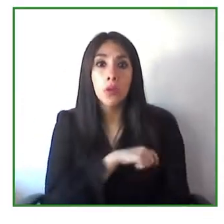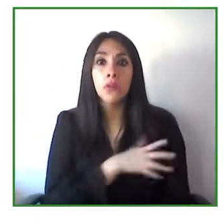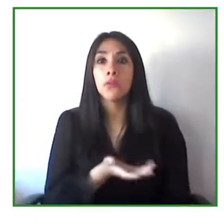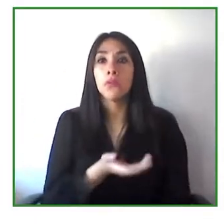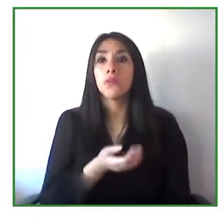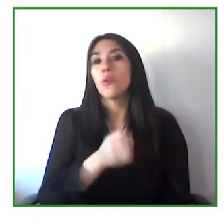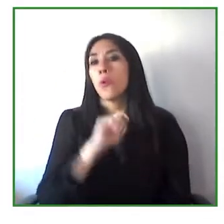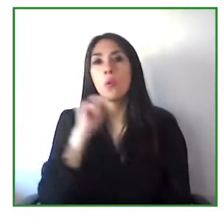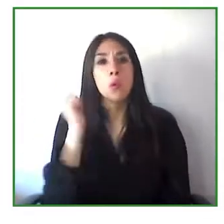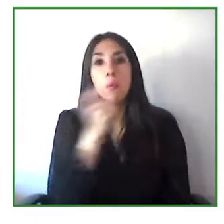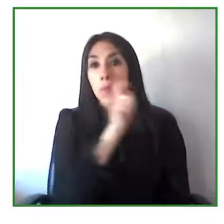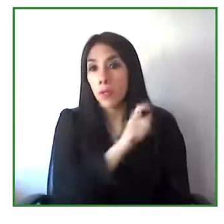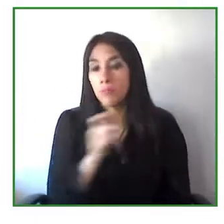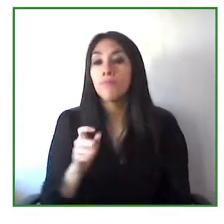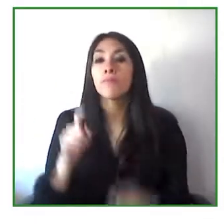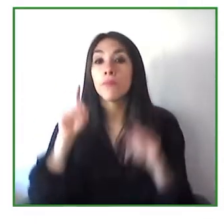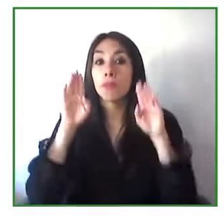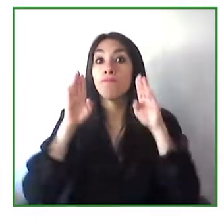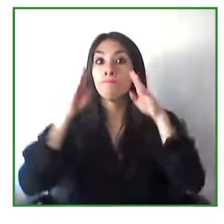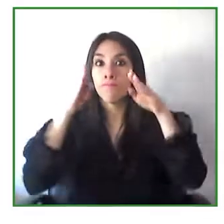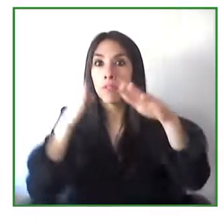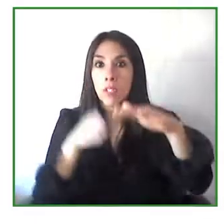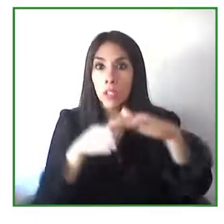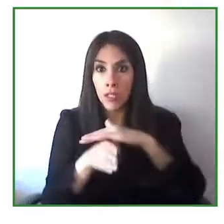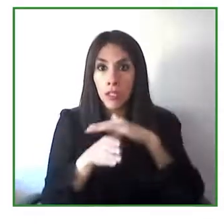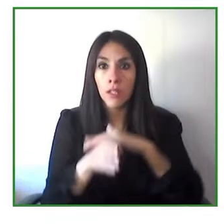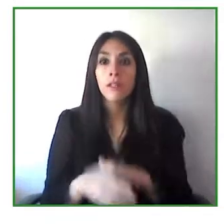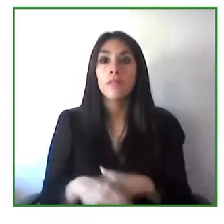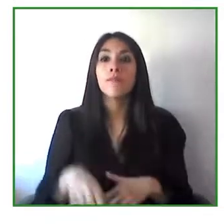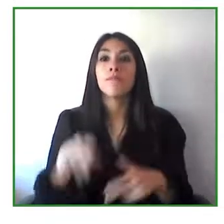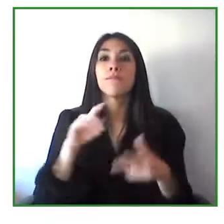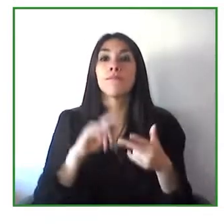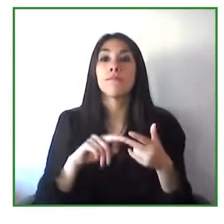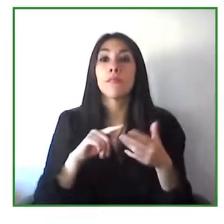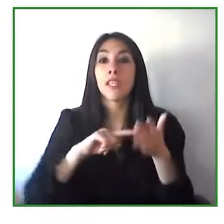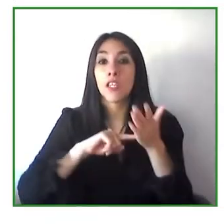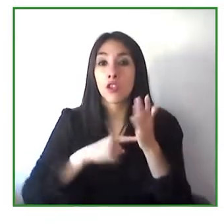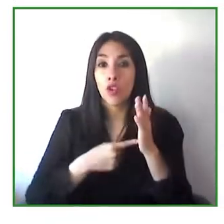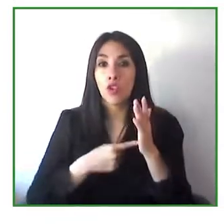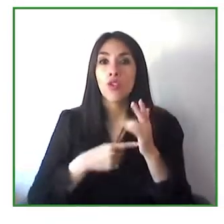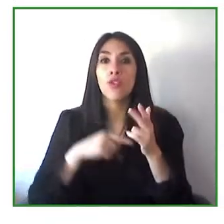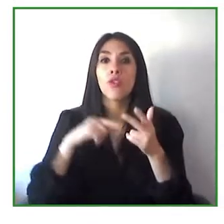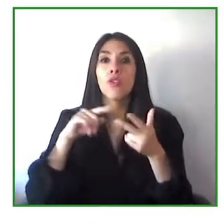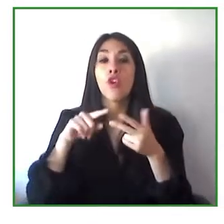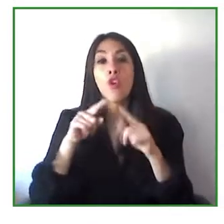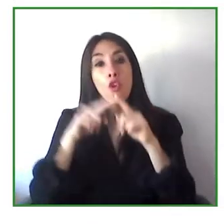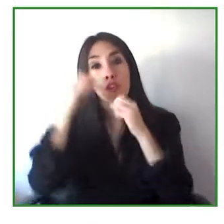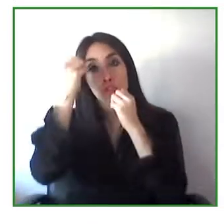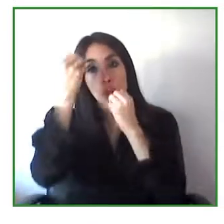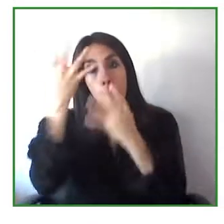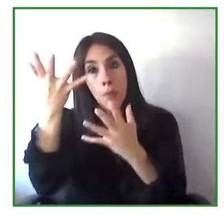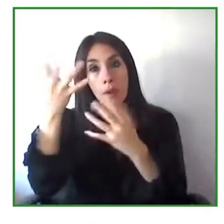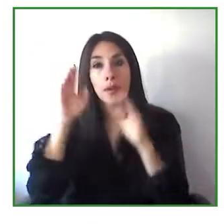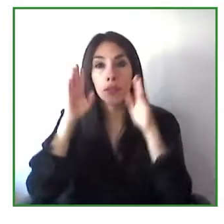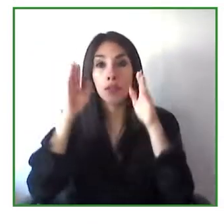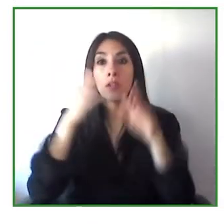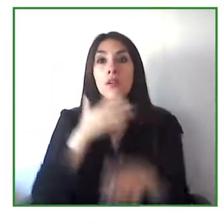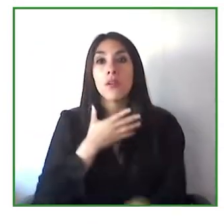I would like to invite you to join this session titled Technologies Serving Accessibility